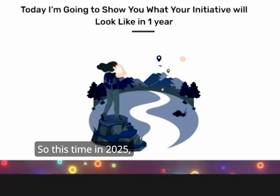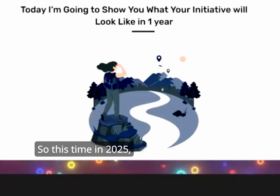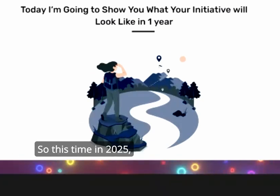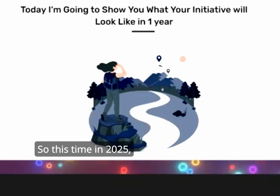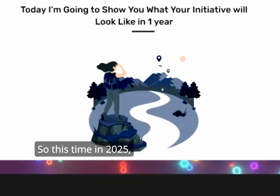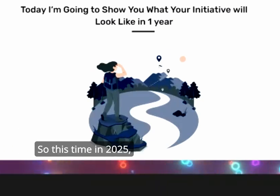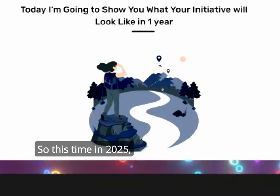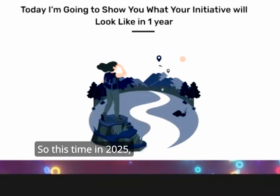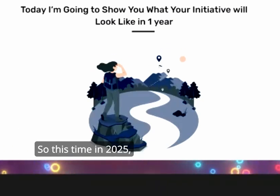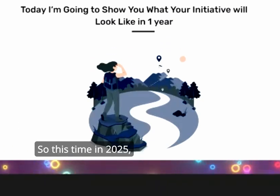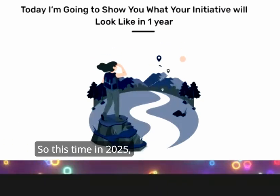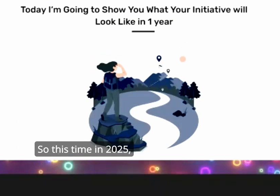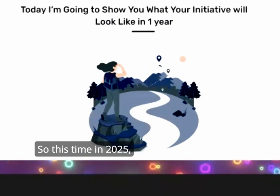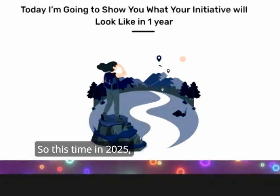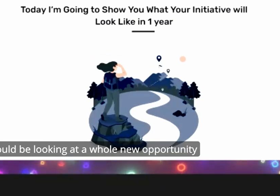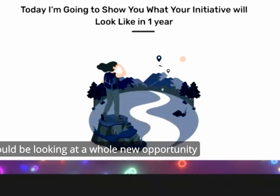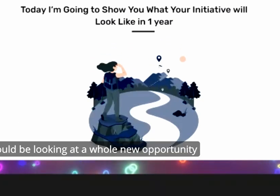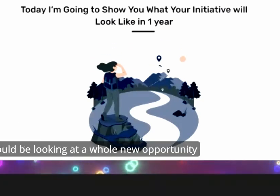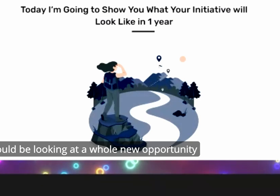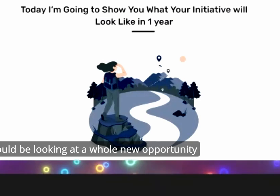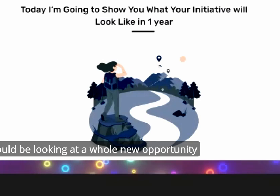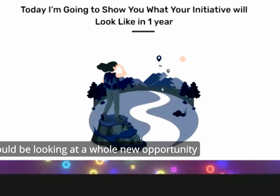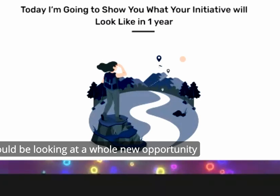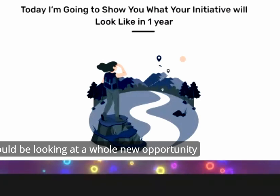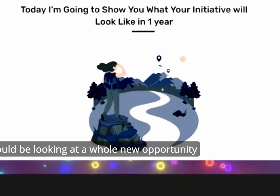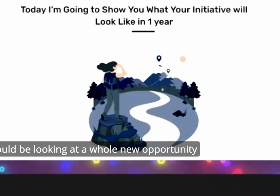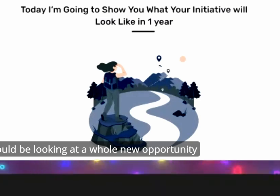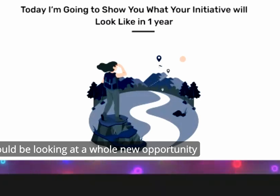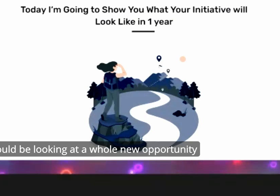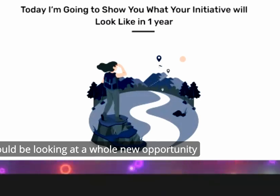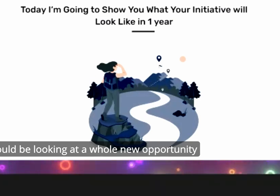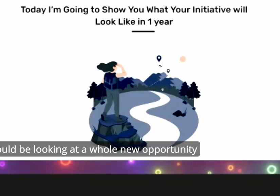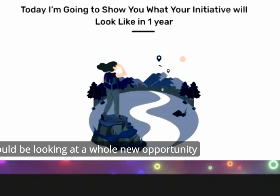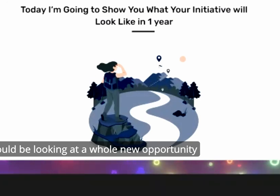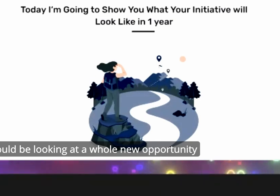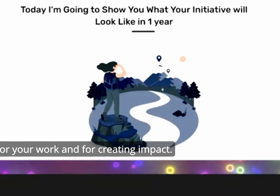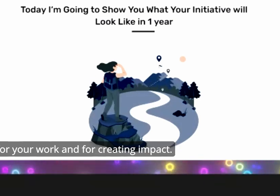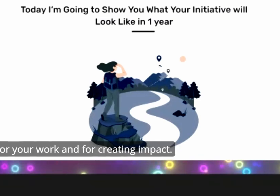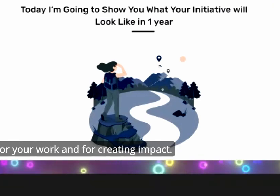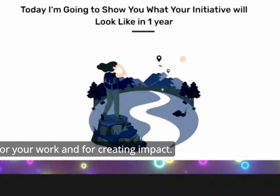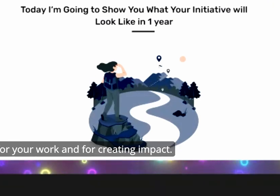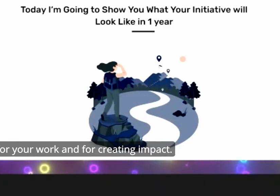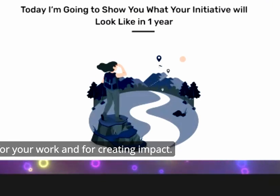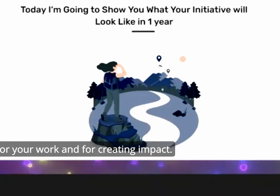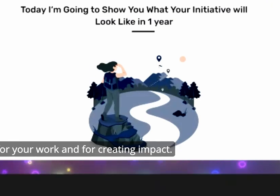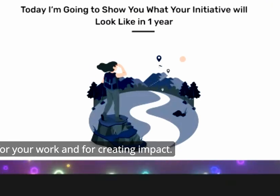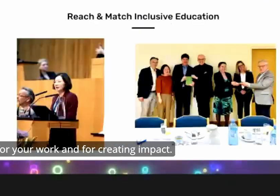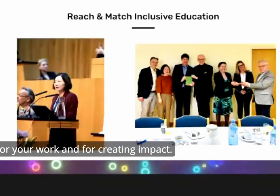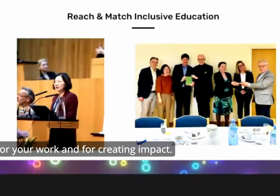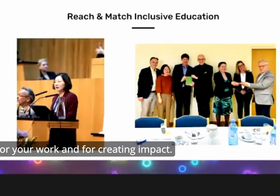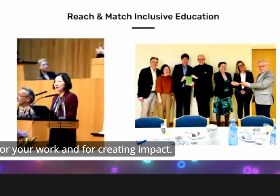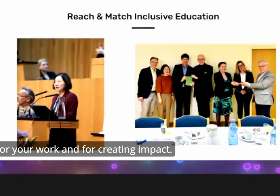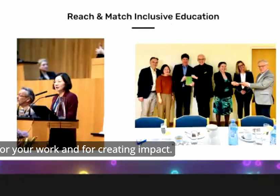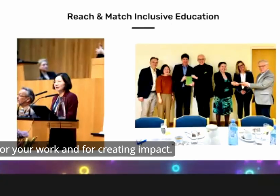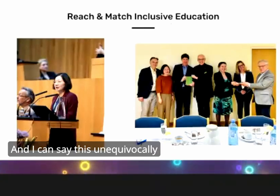time in 2025 you could be looking at a whole new opportunity for your work and for creating impact